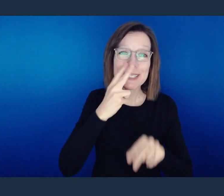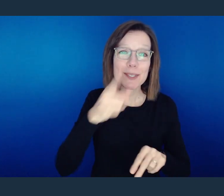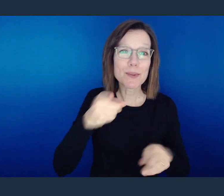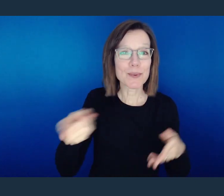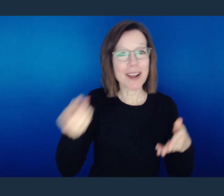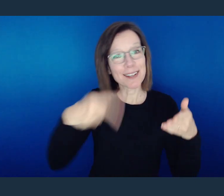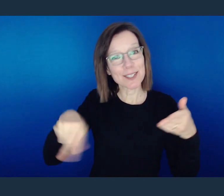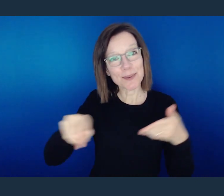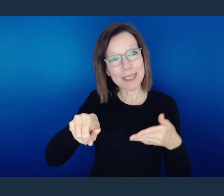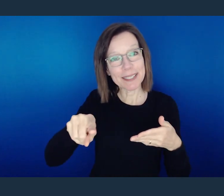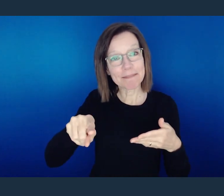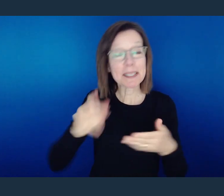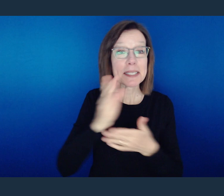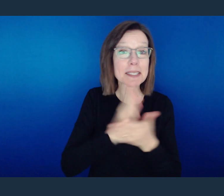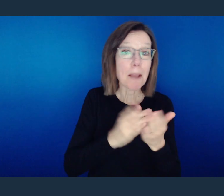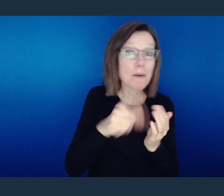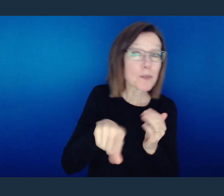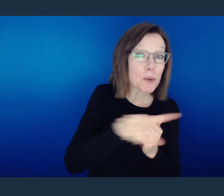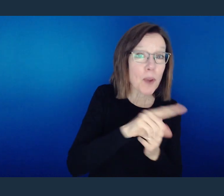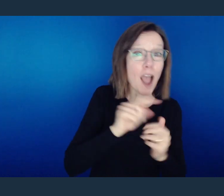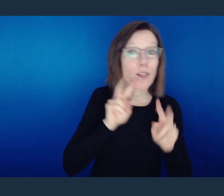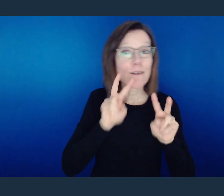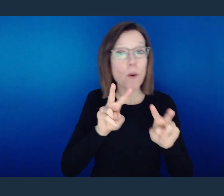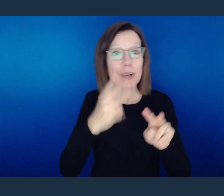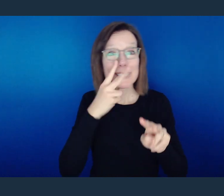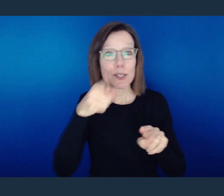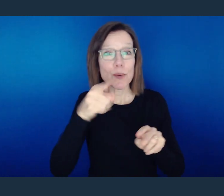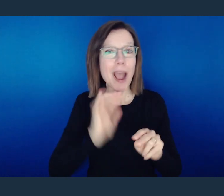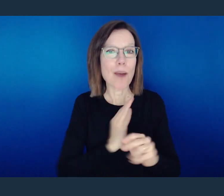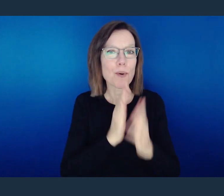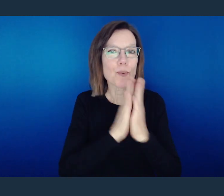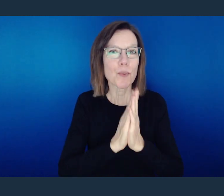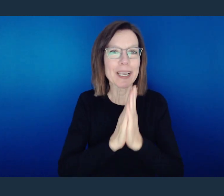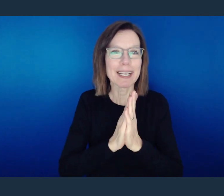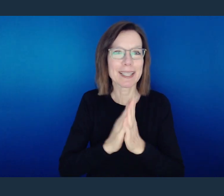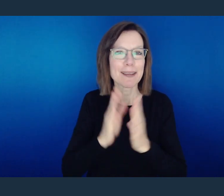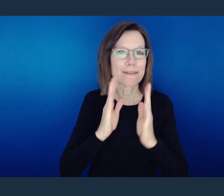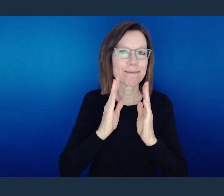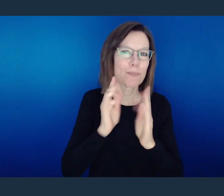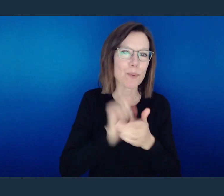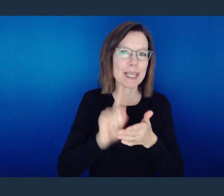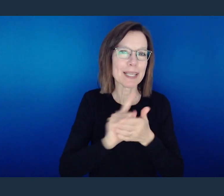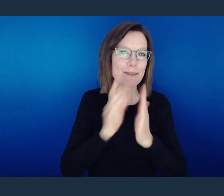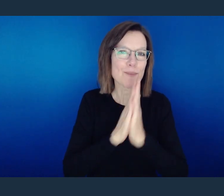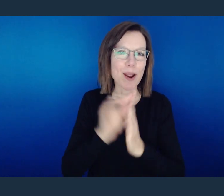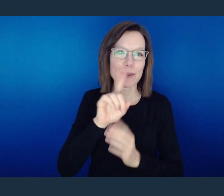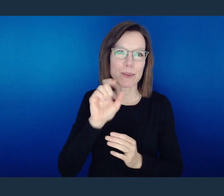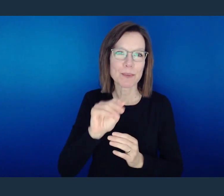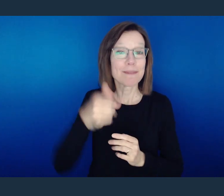I look forward to seeing you next week, and for some of you I look forward to seeing you on our weekly prayer Zoom. God bless.